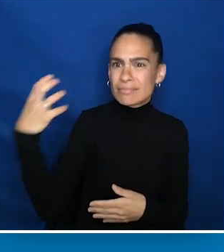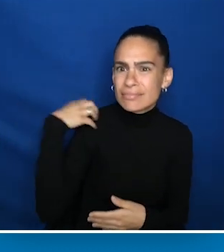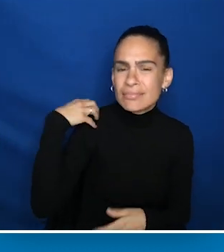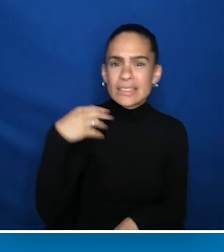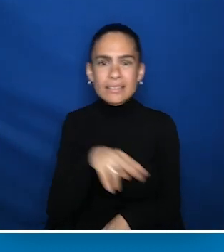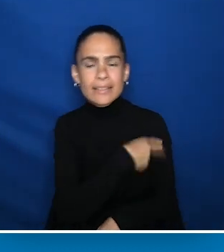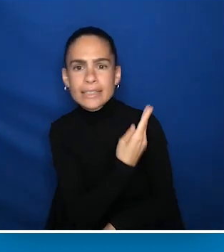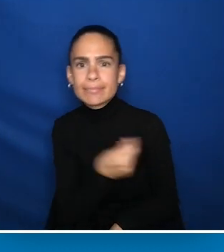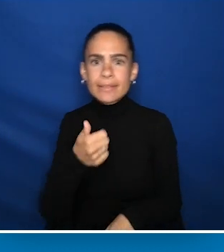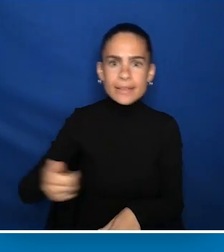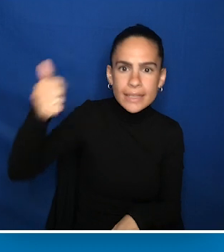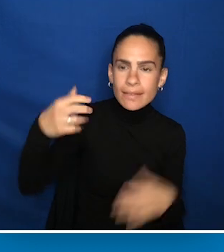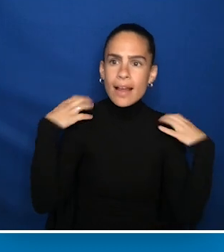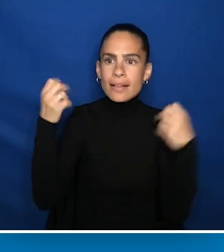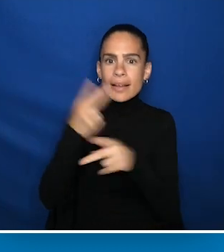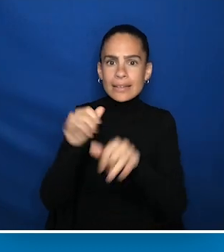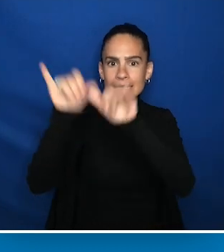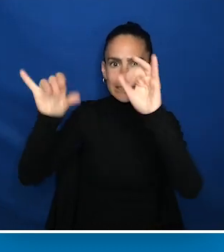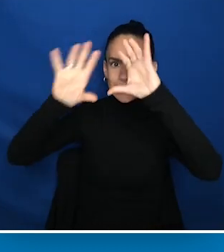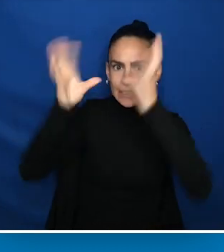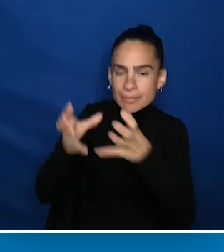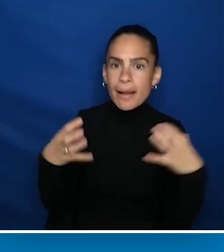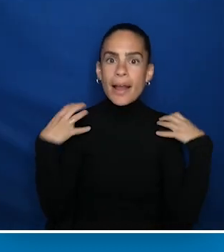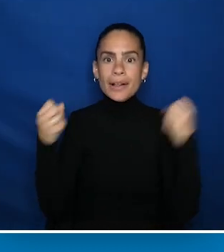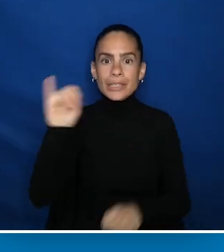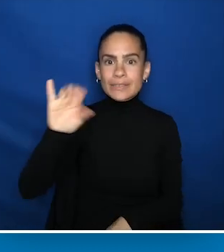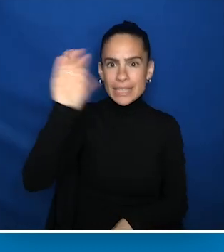health care systems and health insurance companies to learn of us,